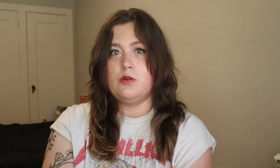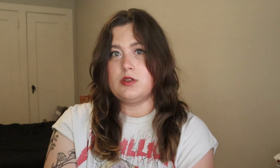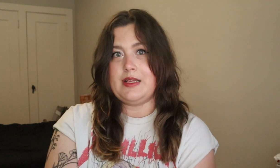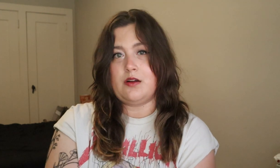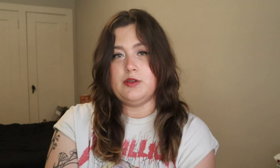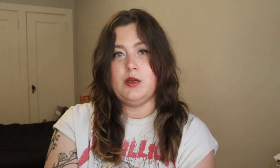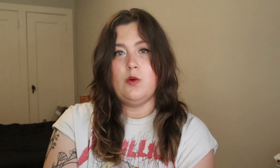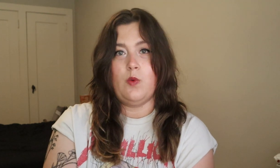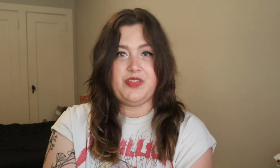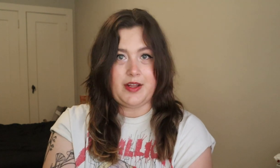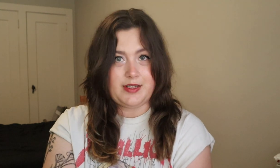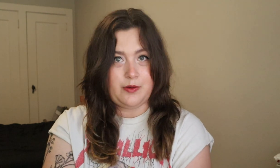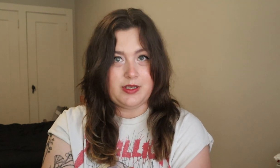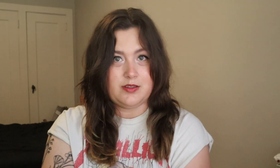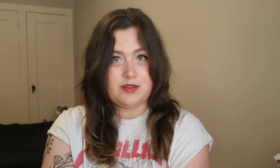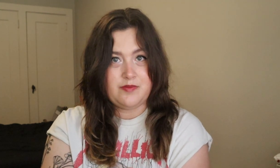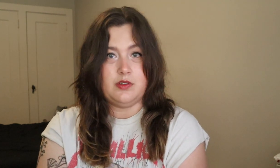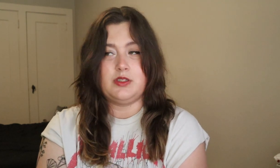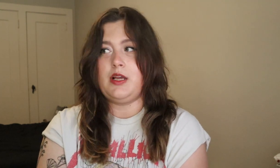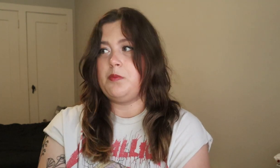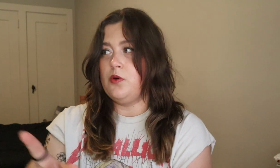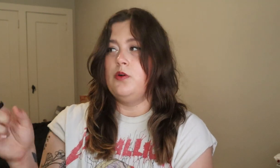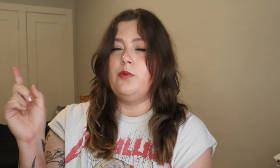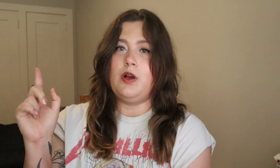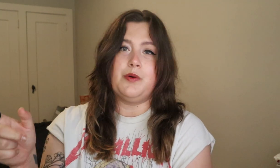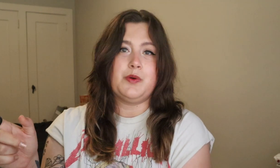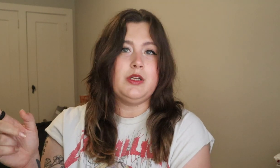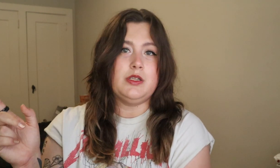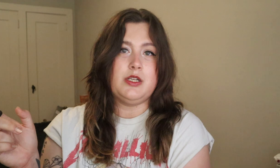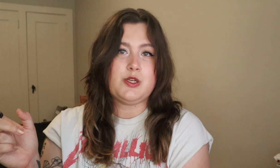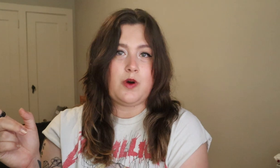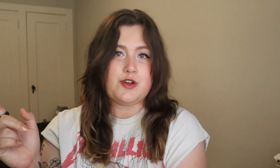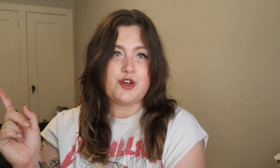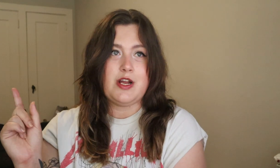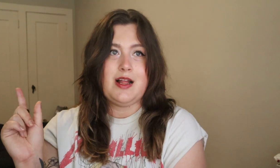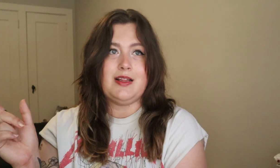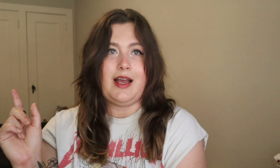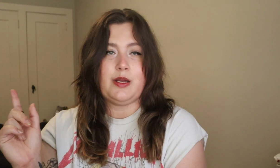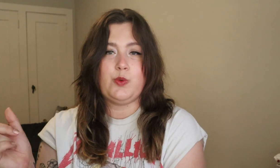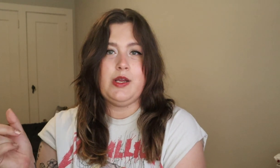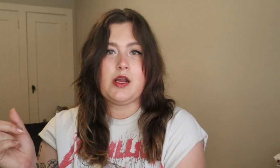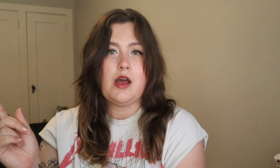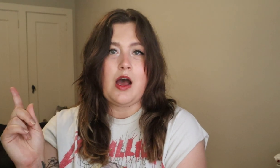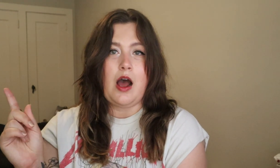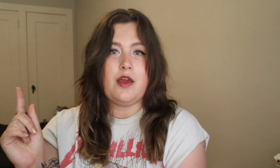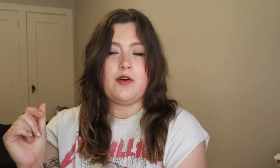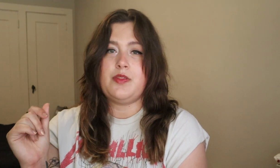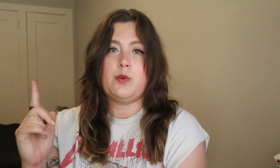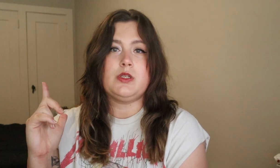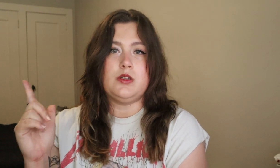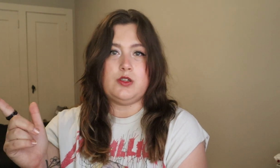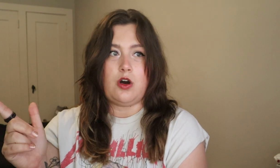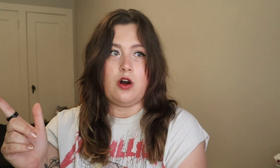or exactly what that sound is. For example, when I was running the dishwasher last week, I thought there was a dog.